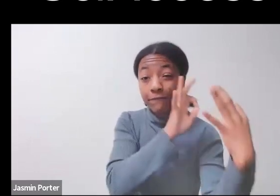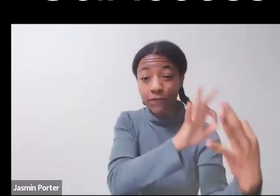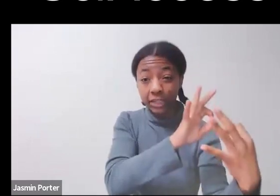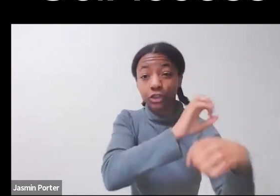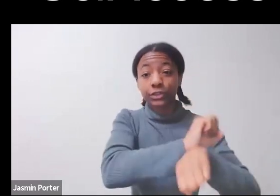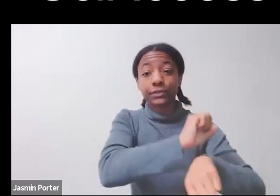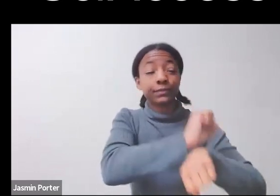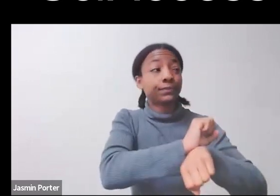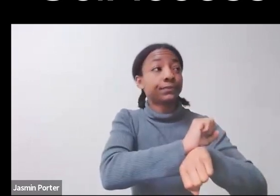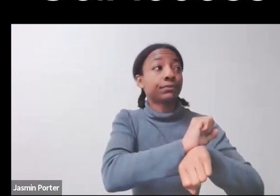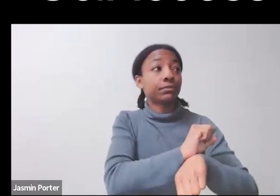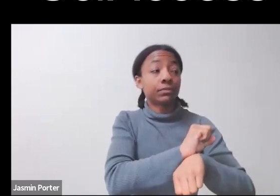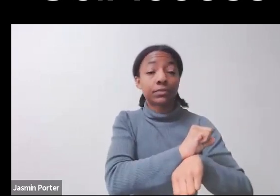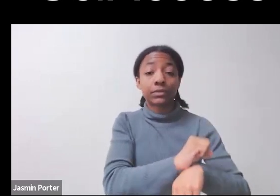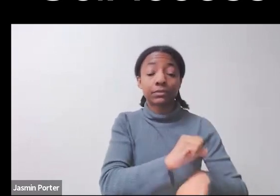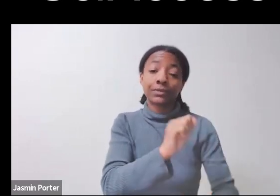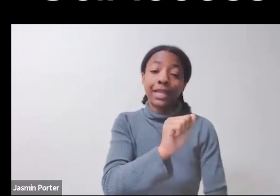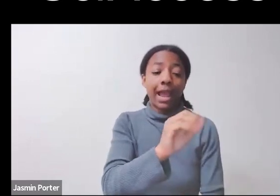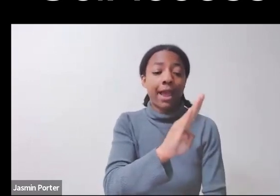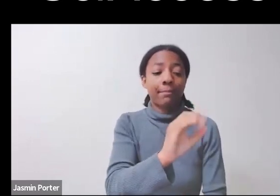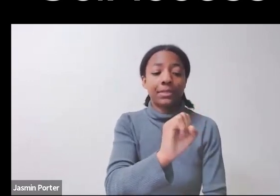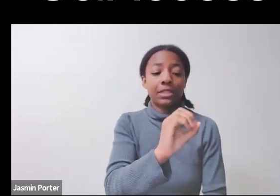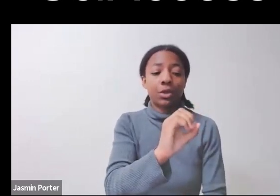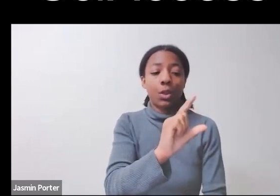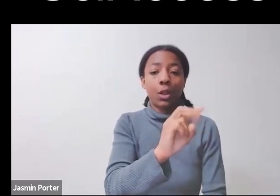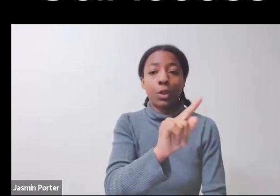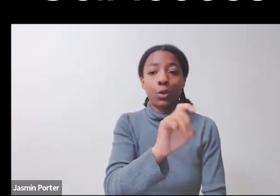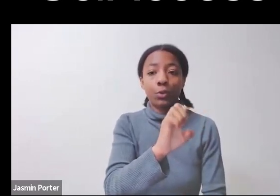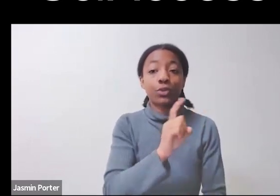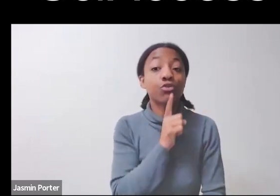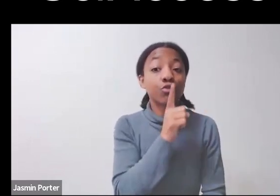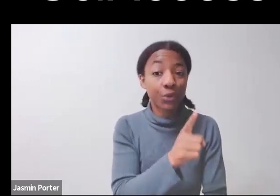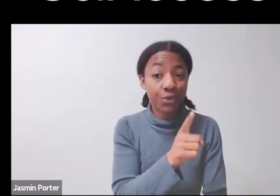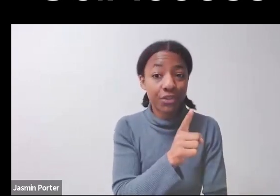that I think can sometimes be disjoint from the way that people see disability.